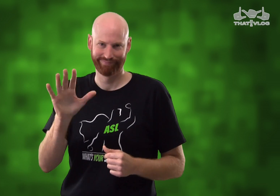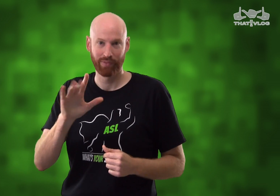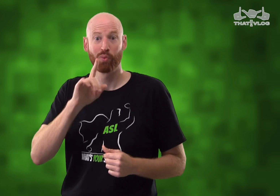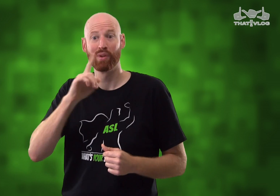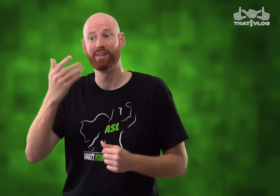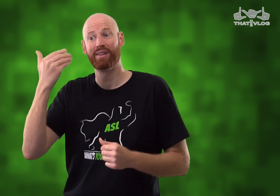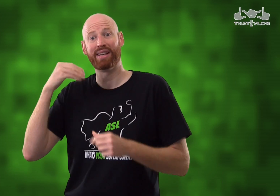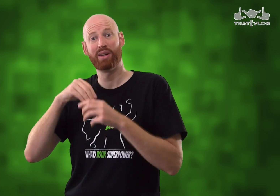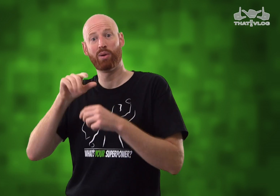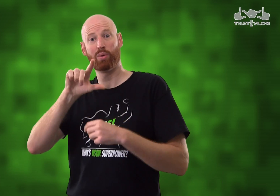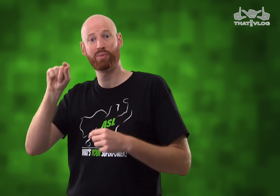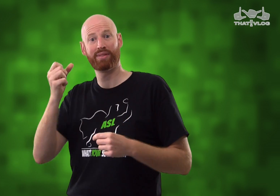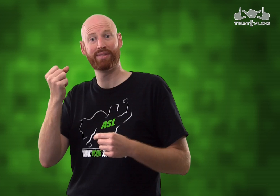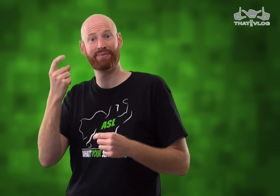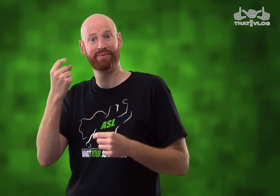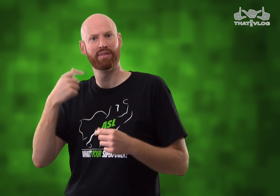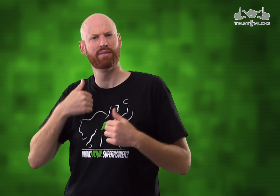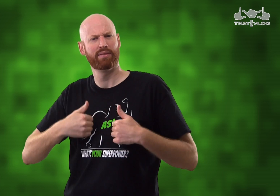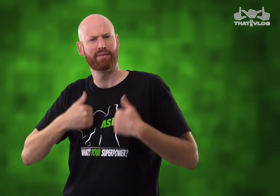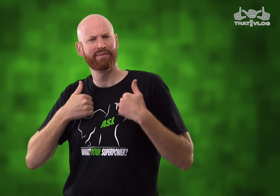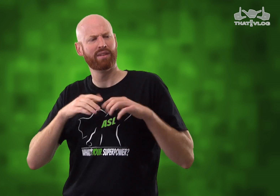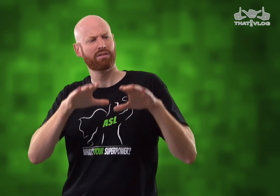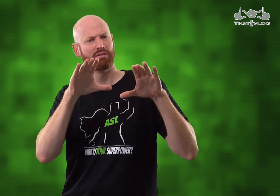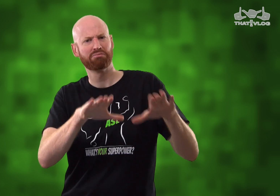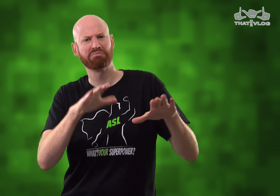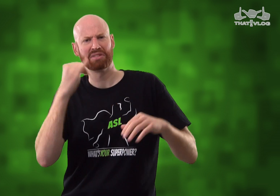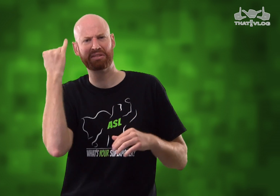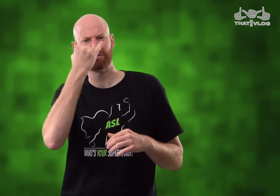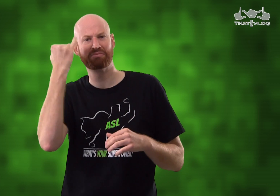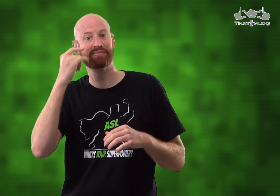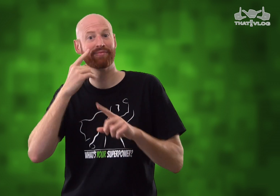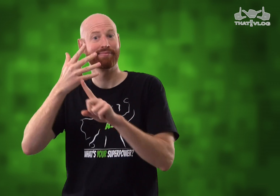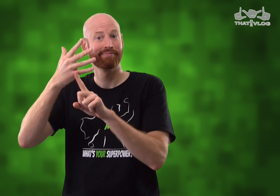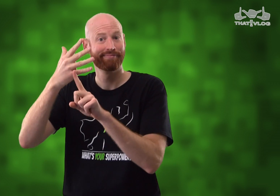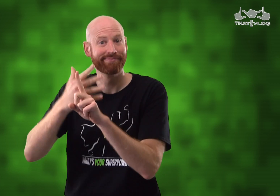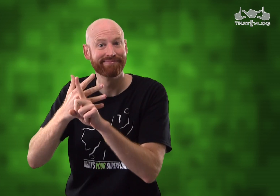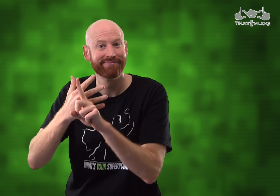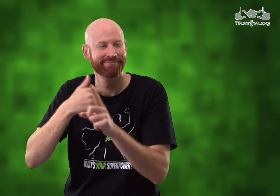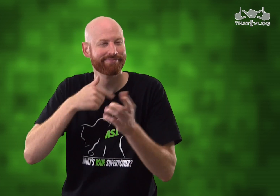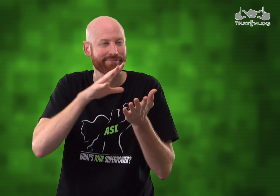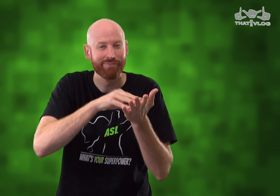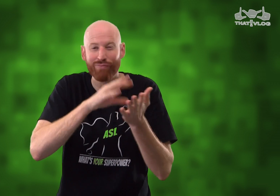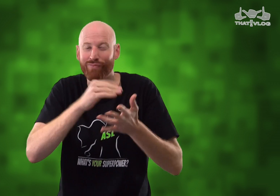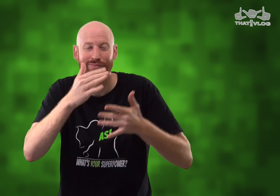No. But, actually, I did stay there, in 2011, for five months. I learned